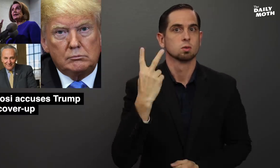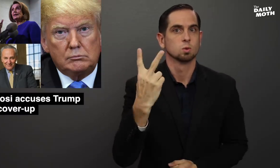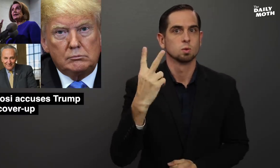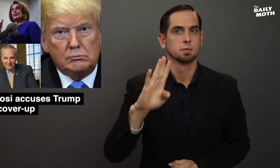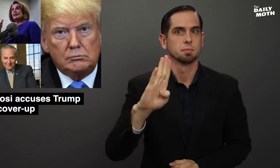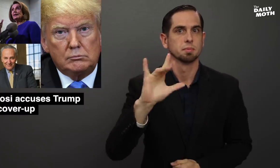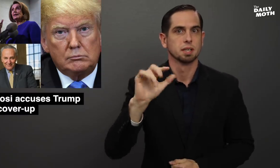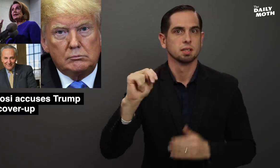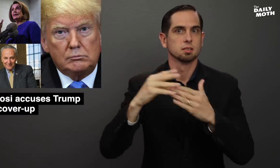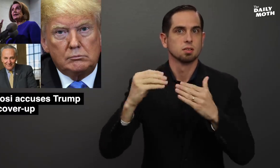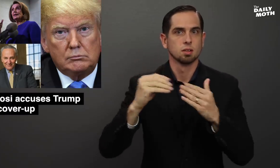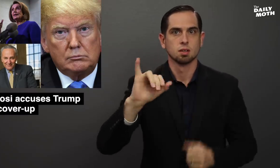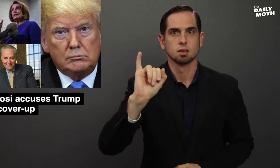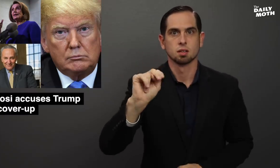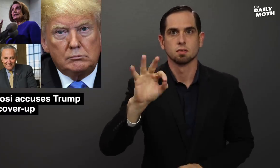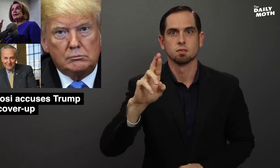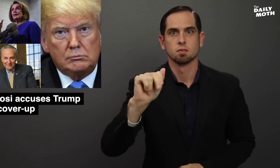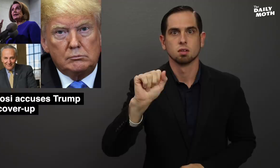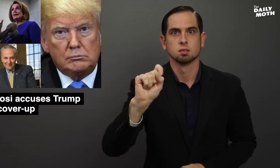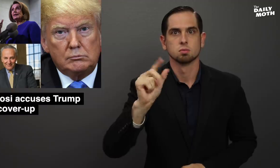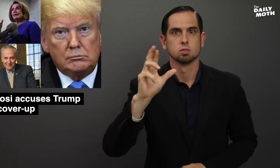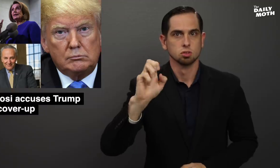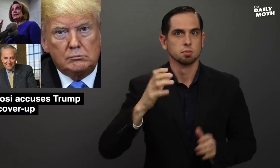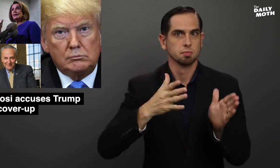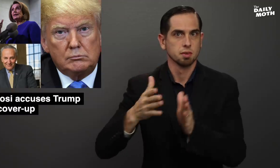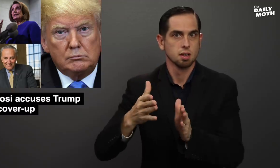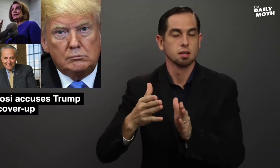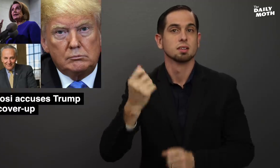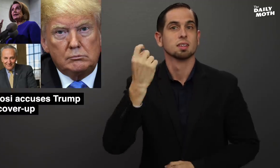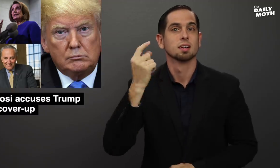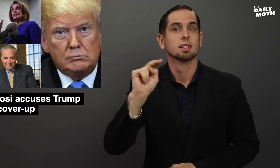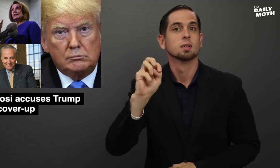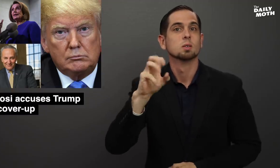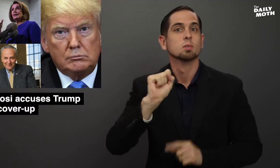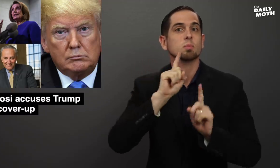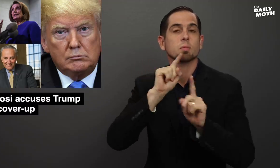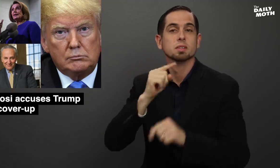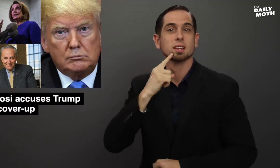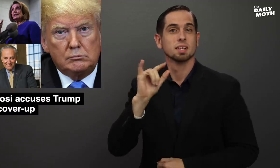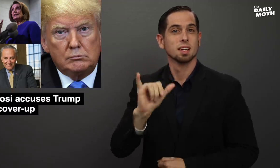a $2 billion infrastructure plan, but news reports say